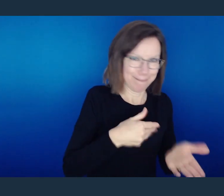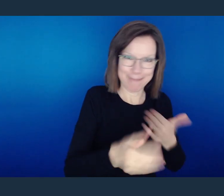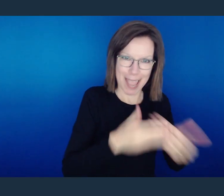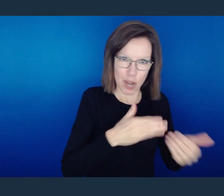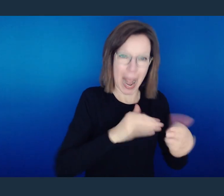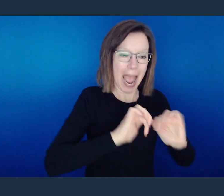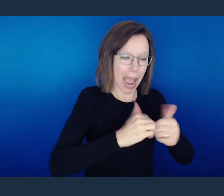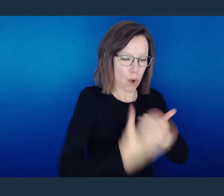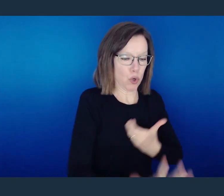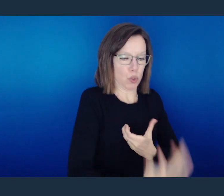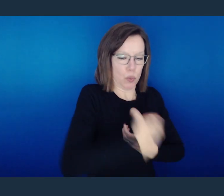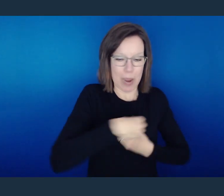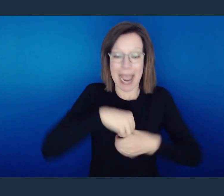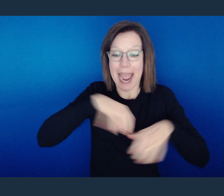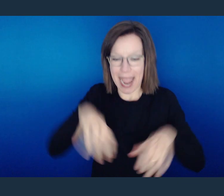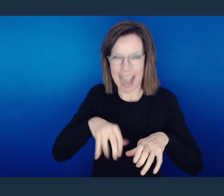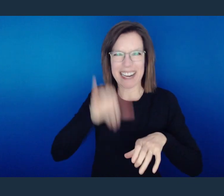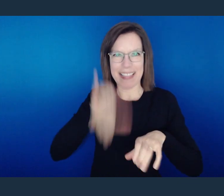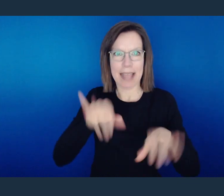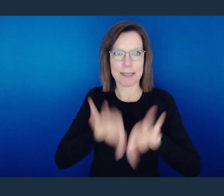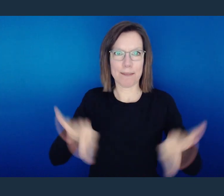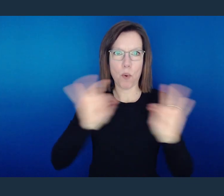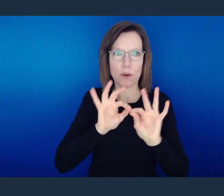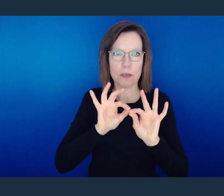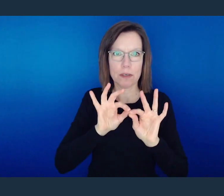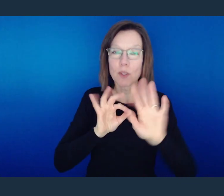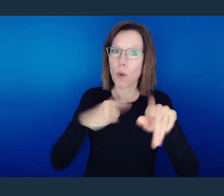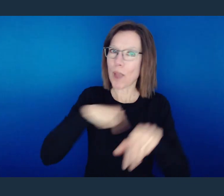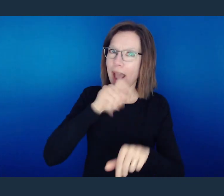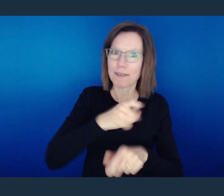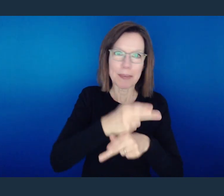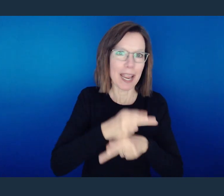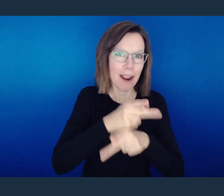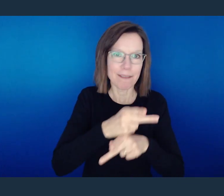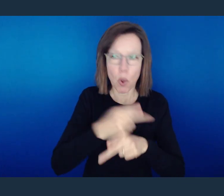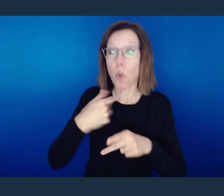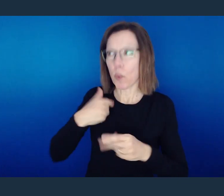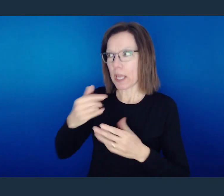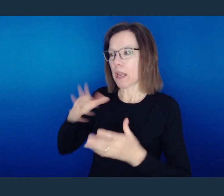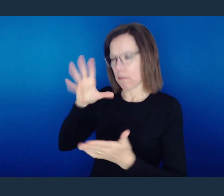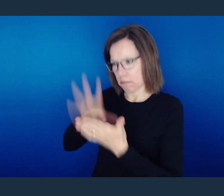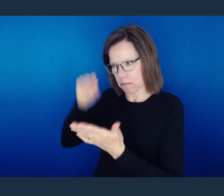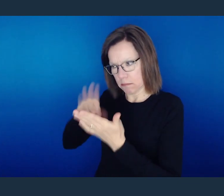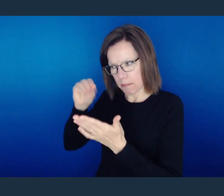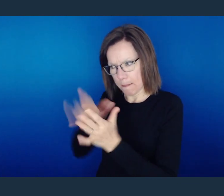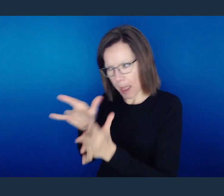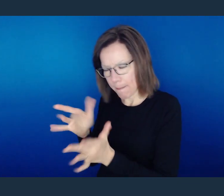It's about what you do with it.. And if we're not careful, we will have all the knowledge to judge someone else because